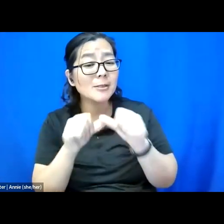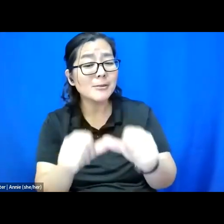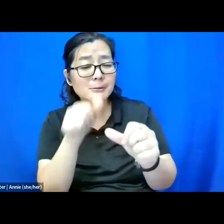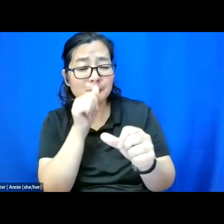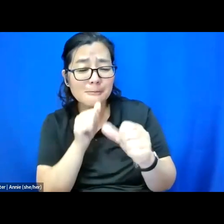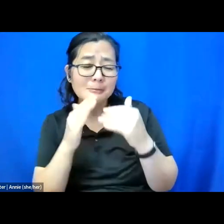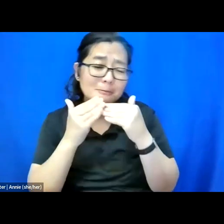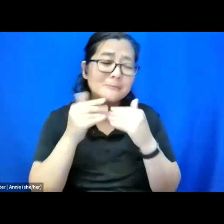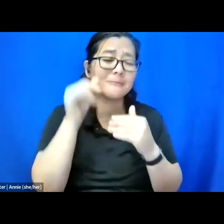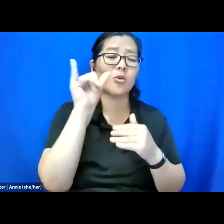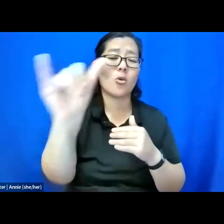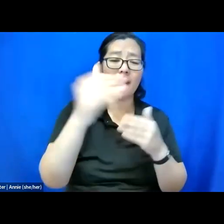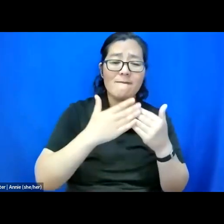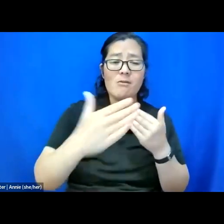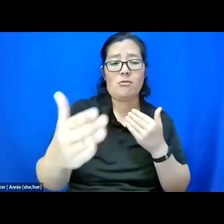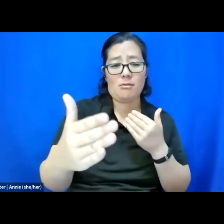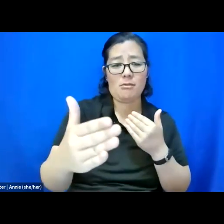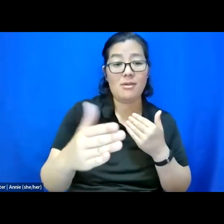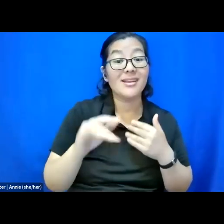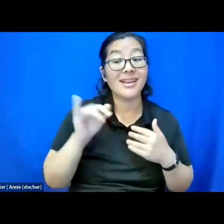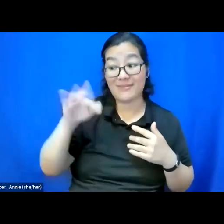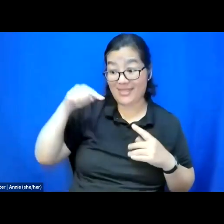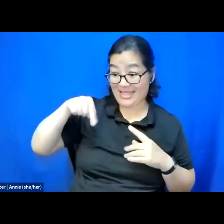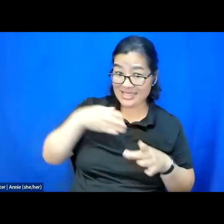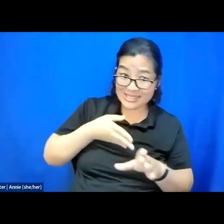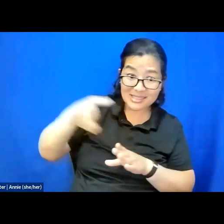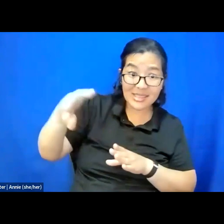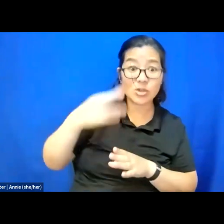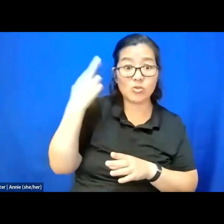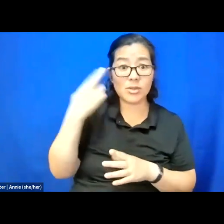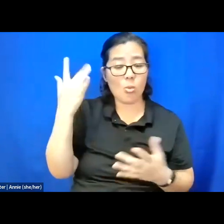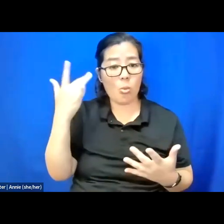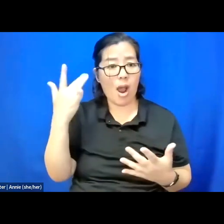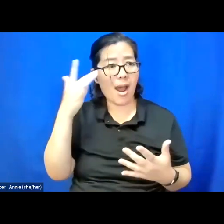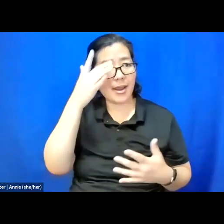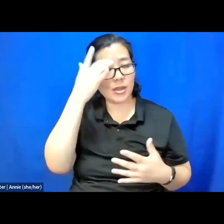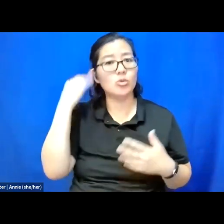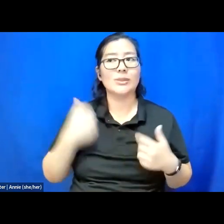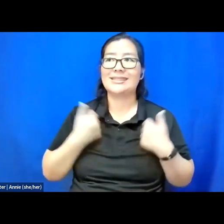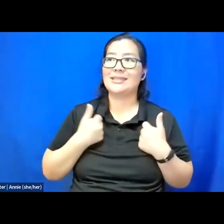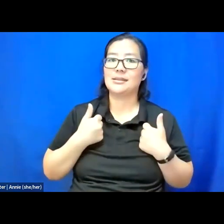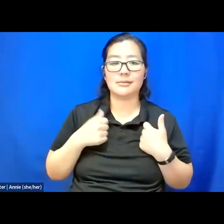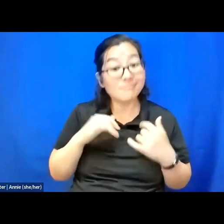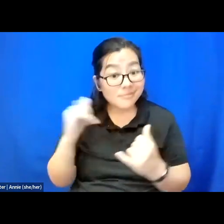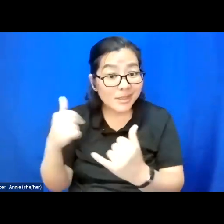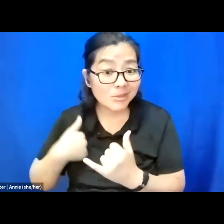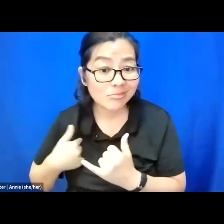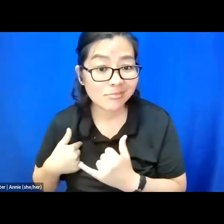if this is your reason for being like it is mine, you're going to have to take rest,